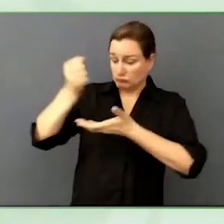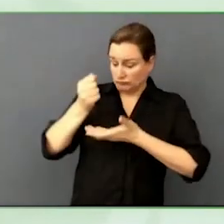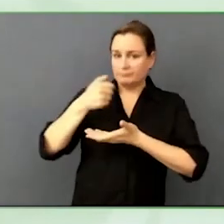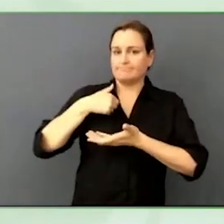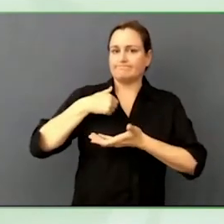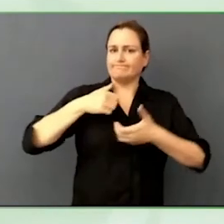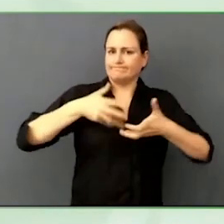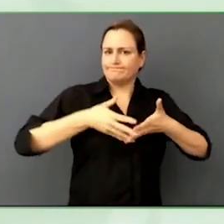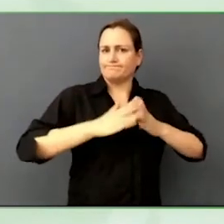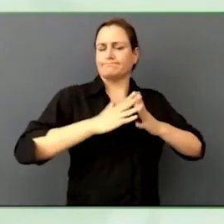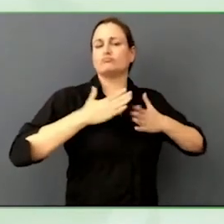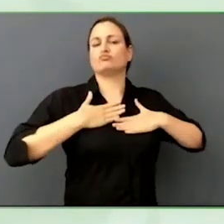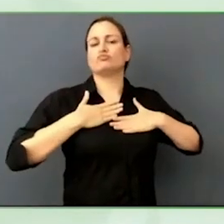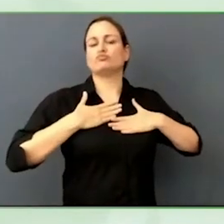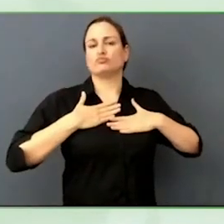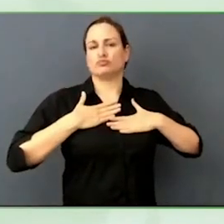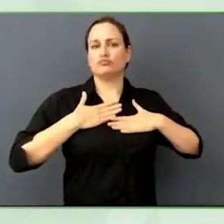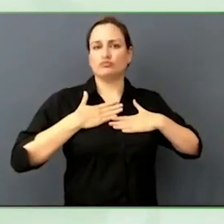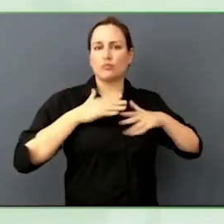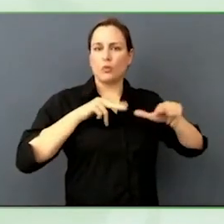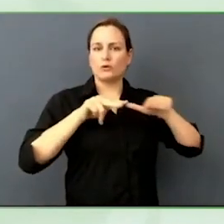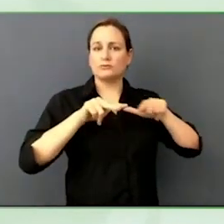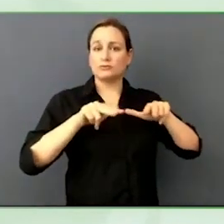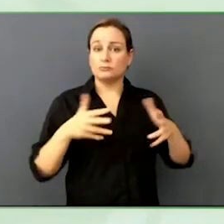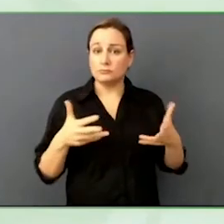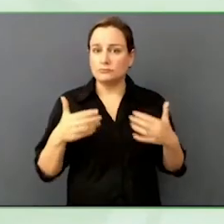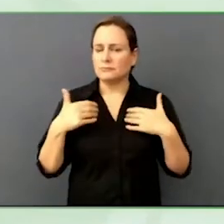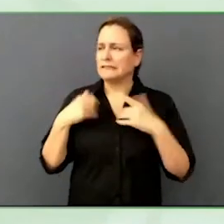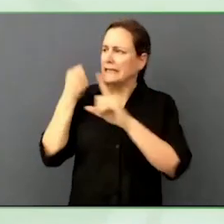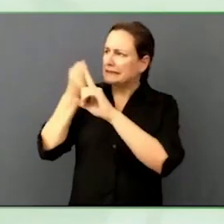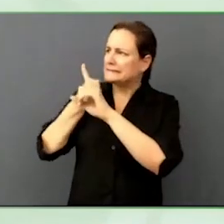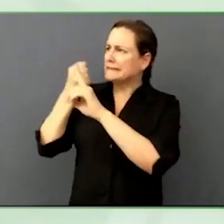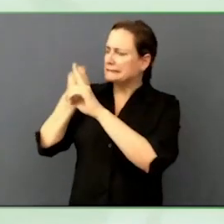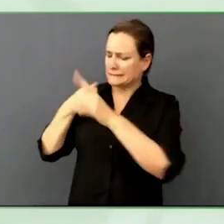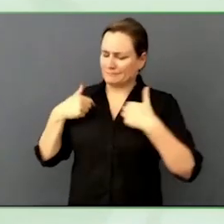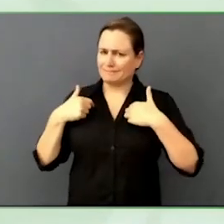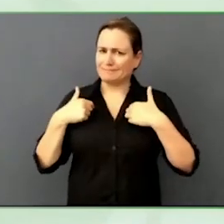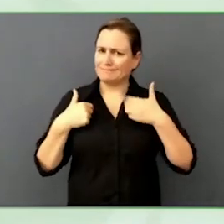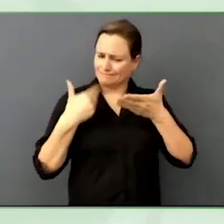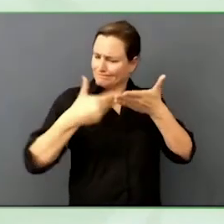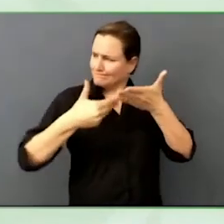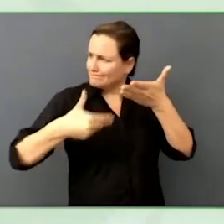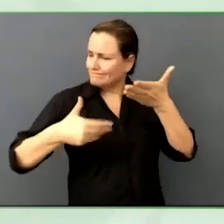It takes a while to prove your concept is viable and you can accomplish what you say you will.